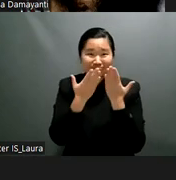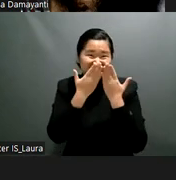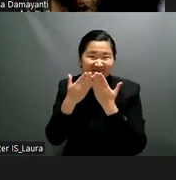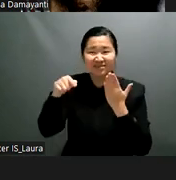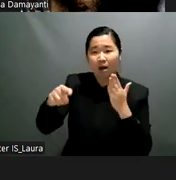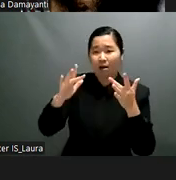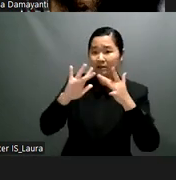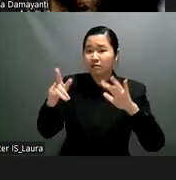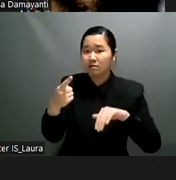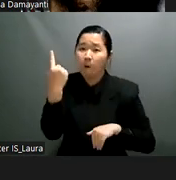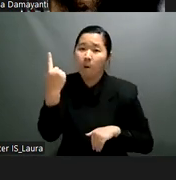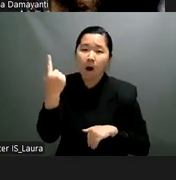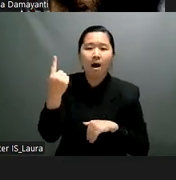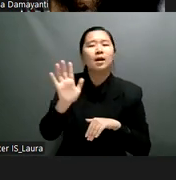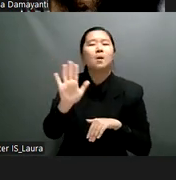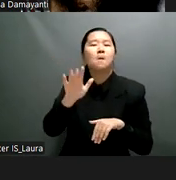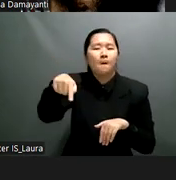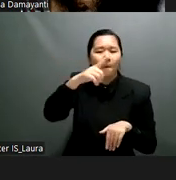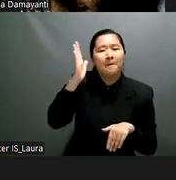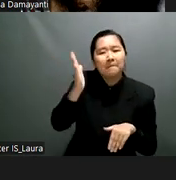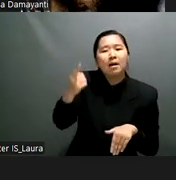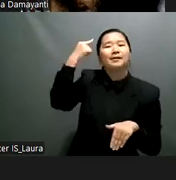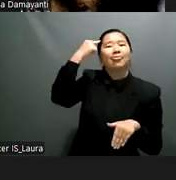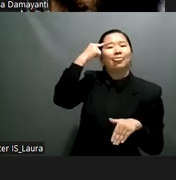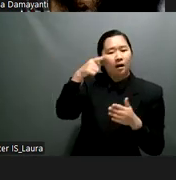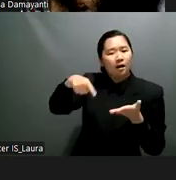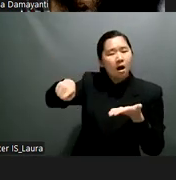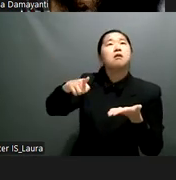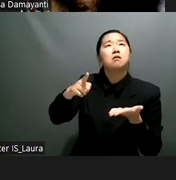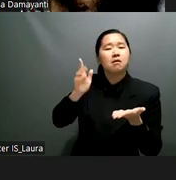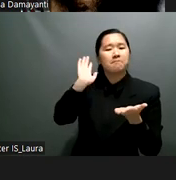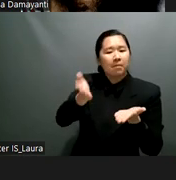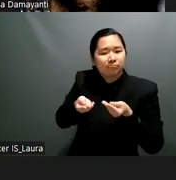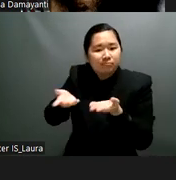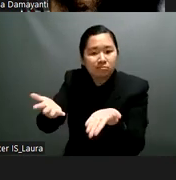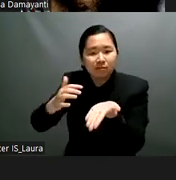particularly the case in settings where inclusion of students with disabilities in education